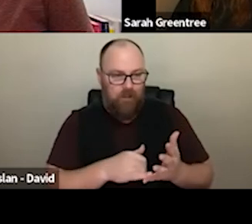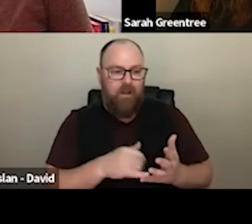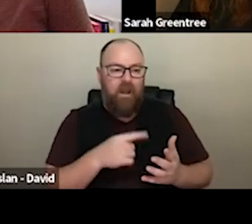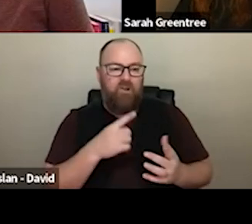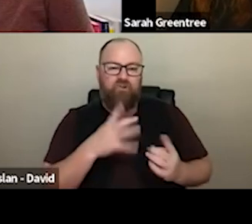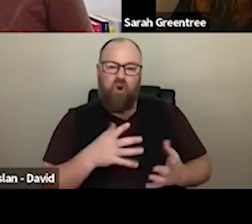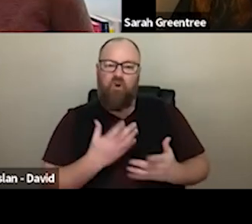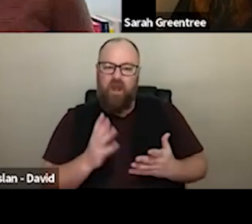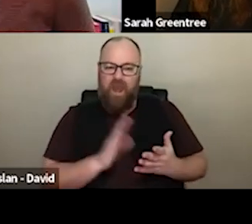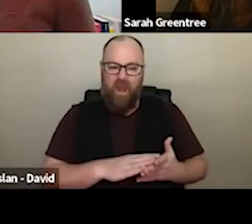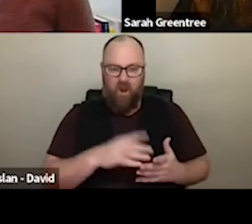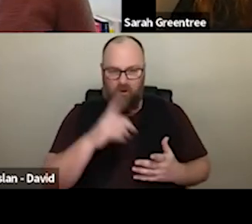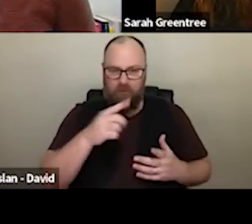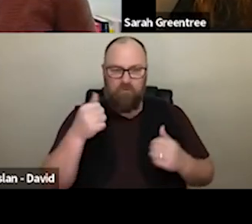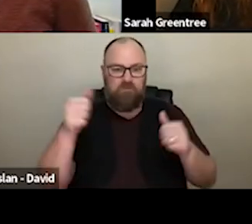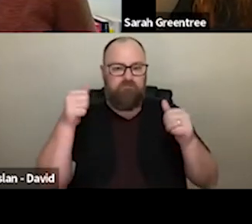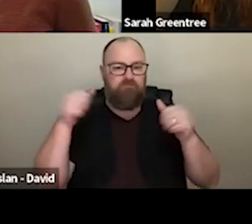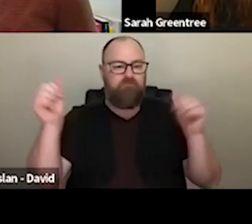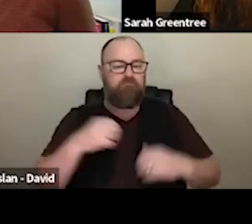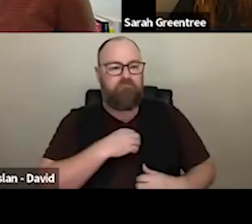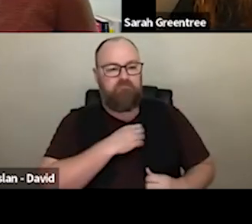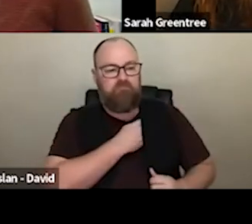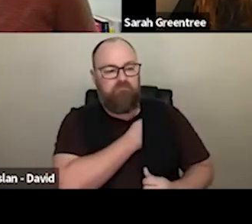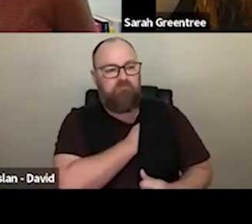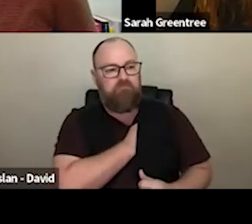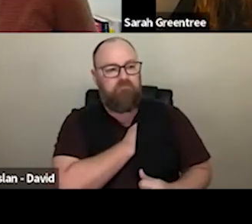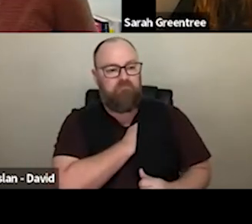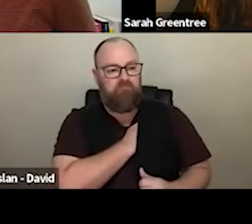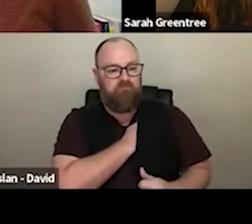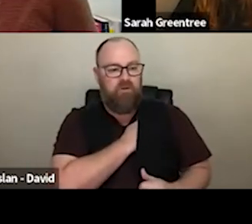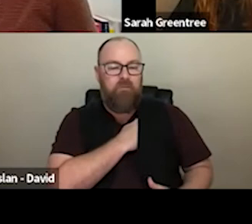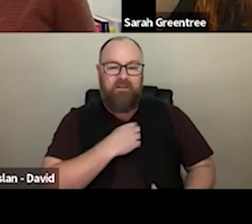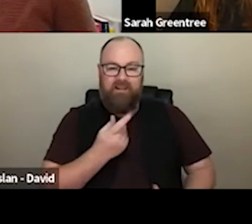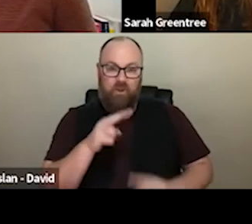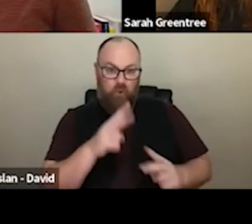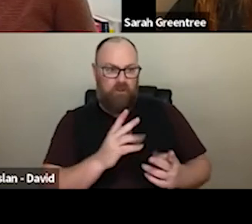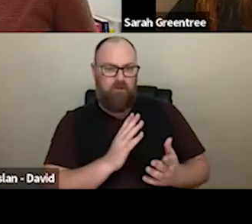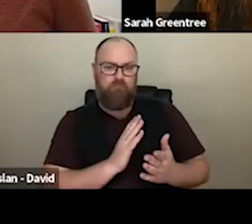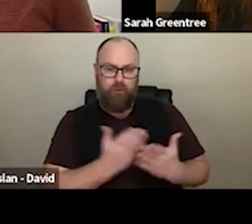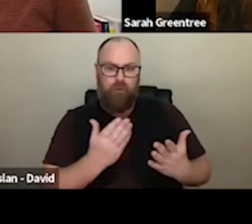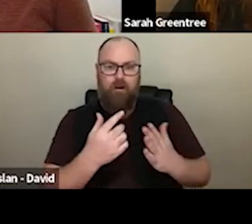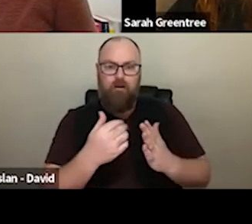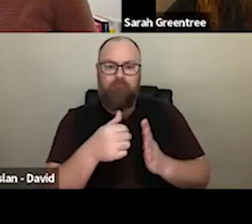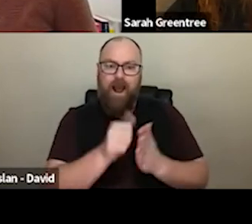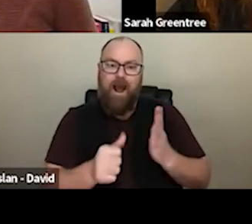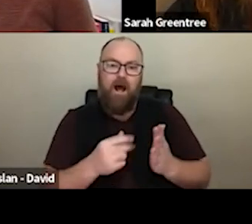way things are assessed for the four yearr Investment, expressions of interest, and that we are looking purely at artistic programs under 4 year investment. investment expressions of interest, and we are